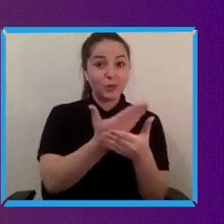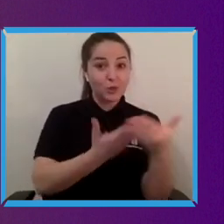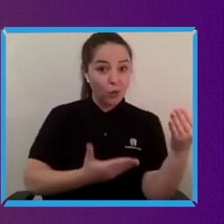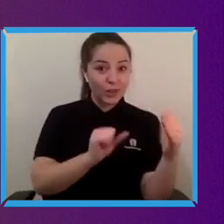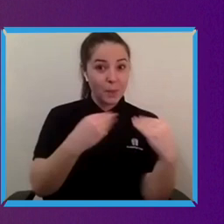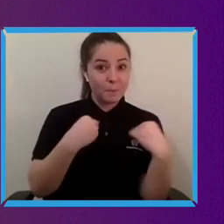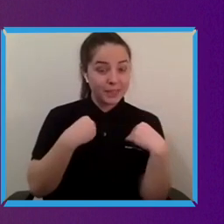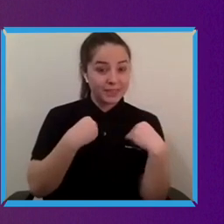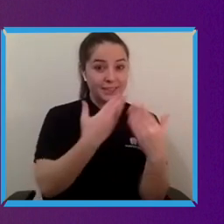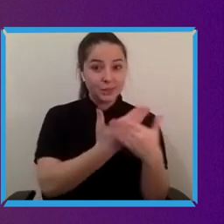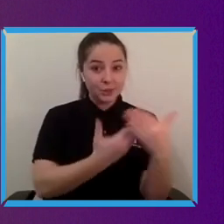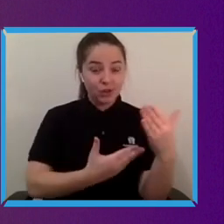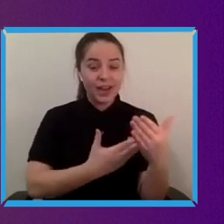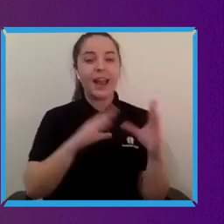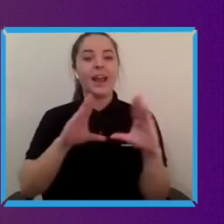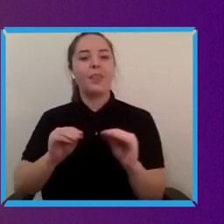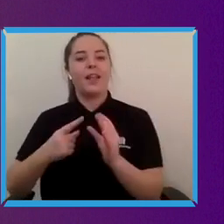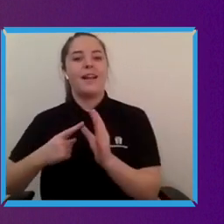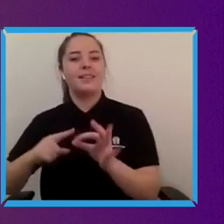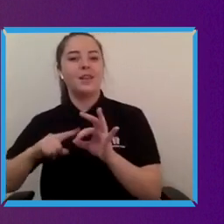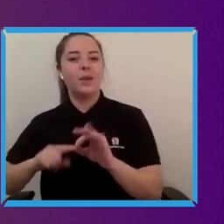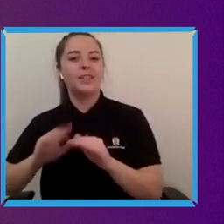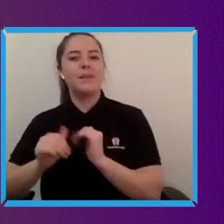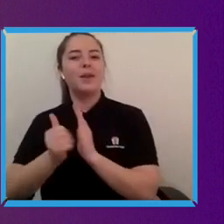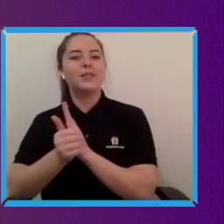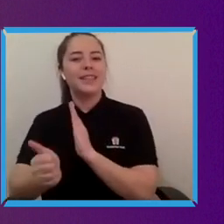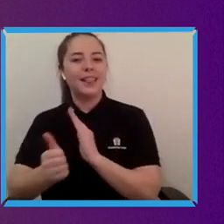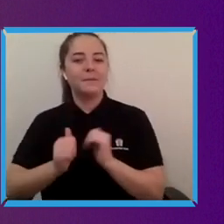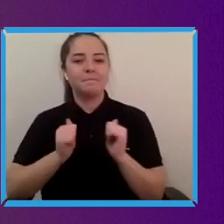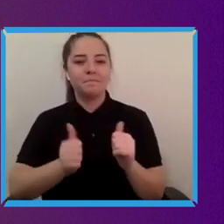that that allowed that change to take place. Sure so I guess the 45